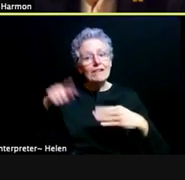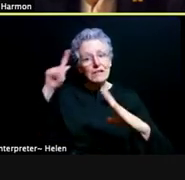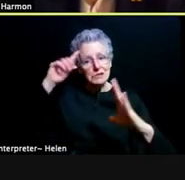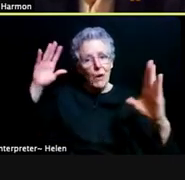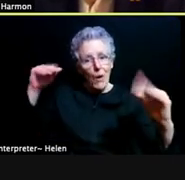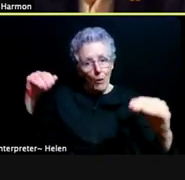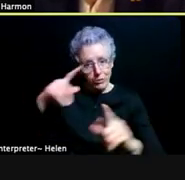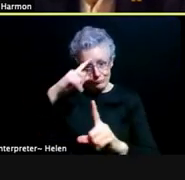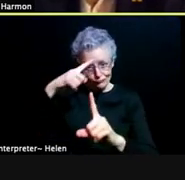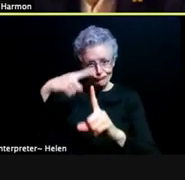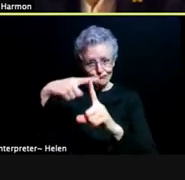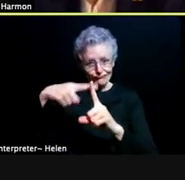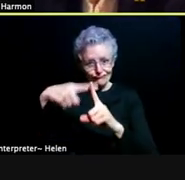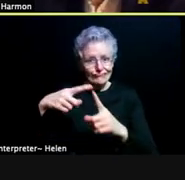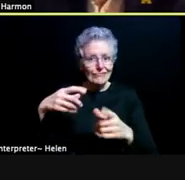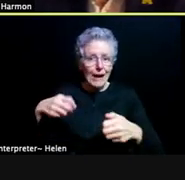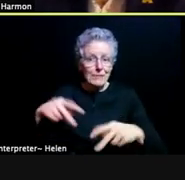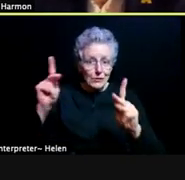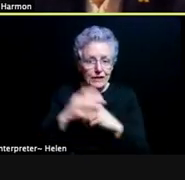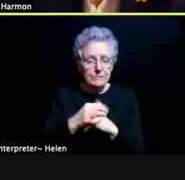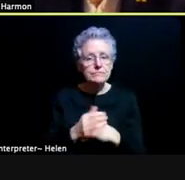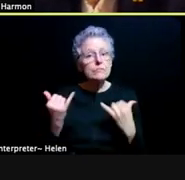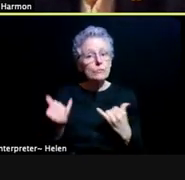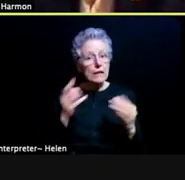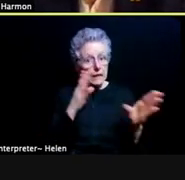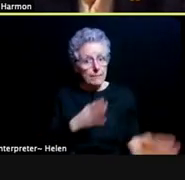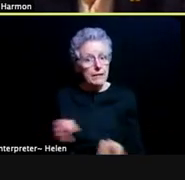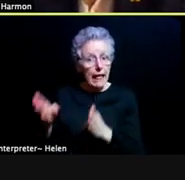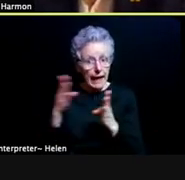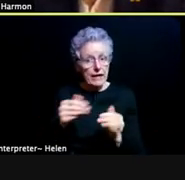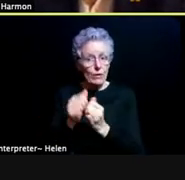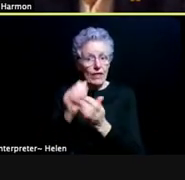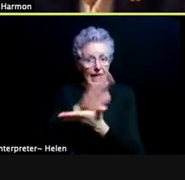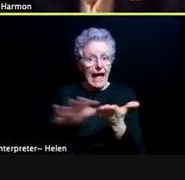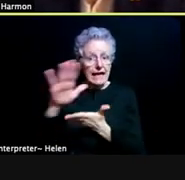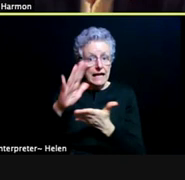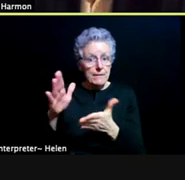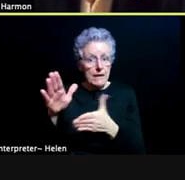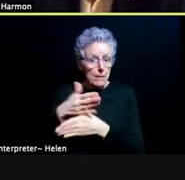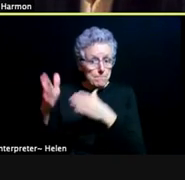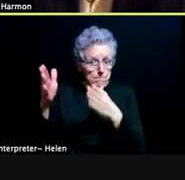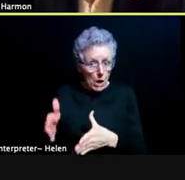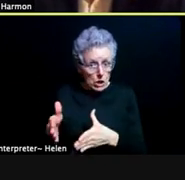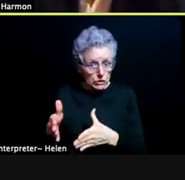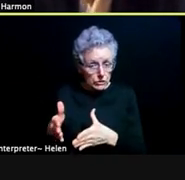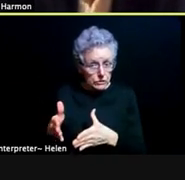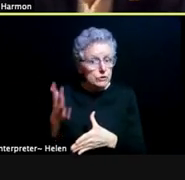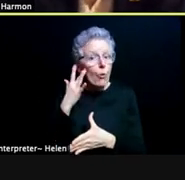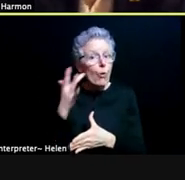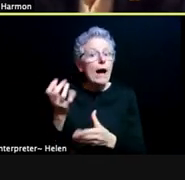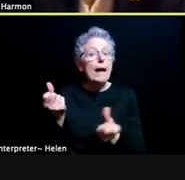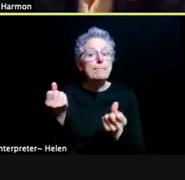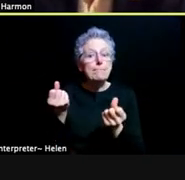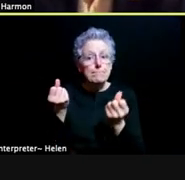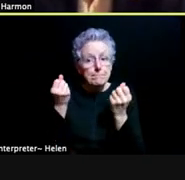And we're in the planning stages with our academic partners because many of the early programming